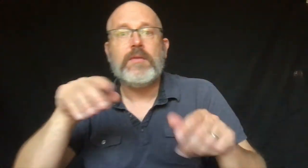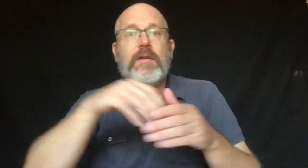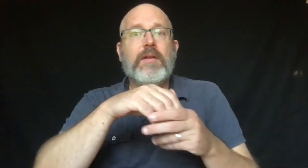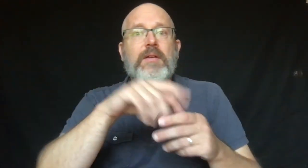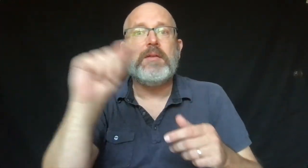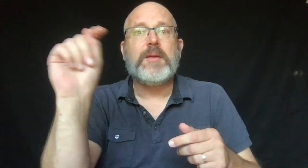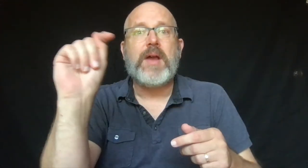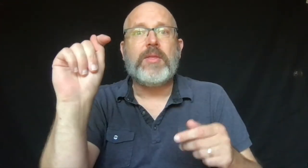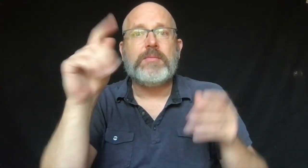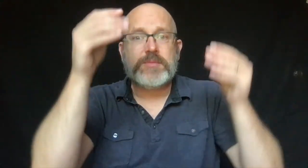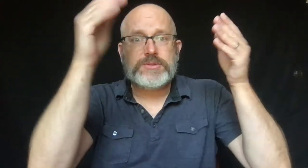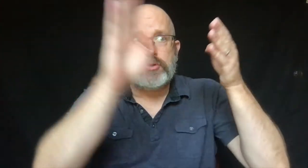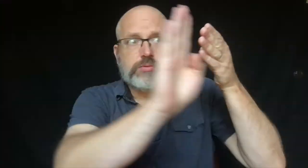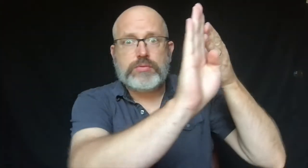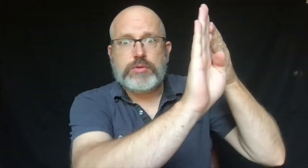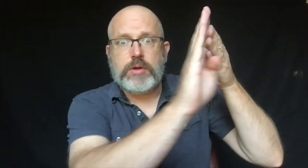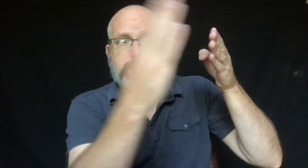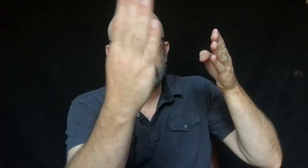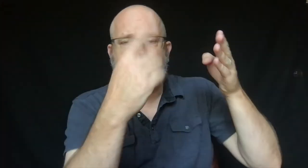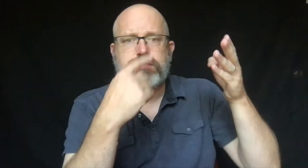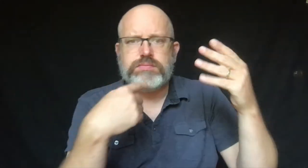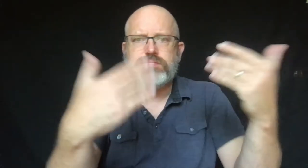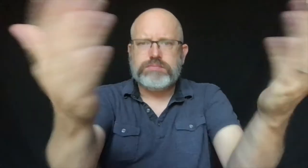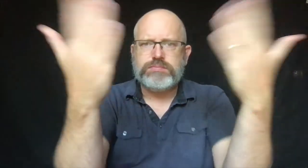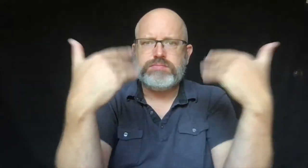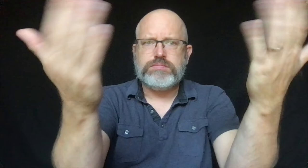Piplo's parents checked the radio.